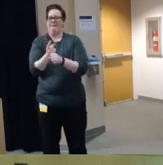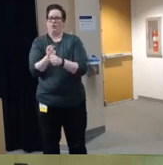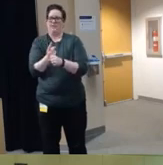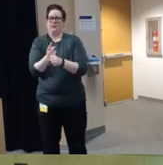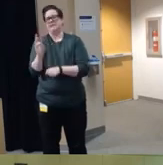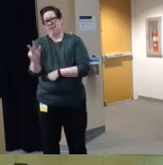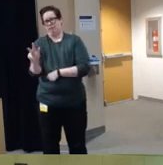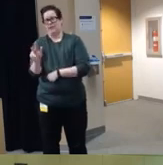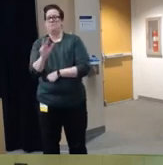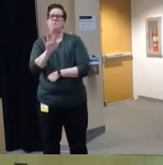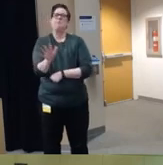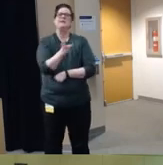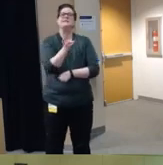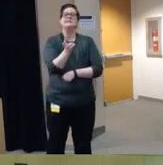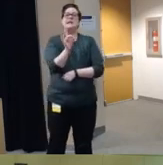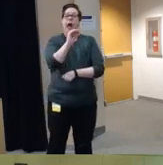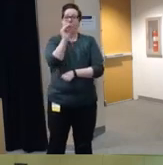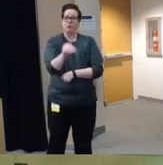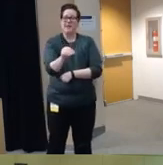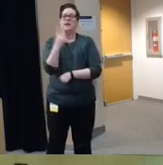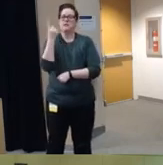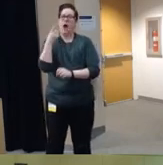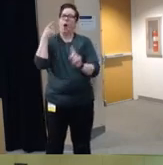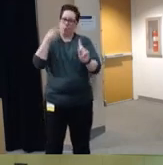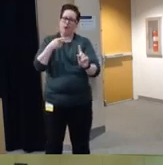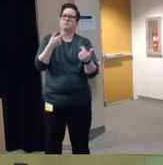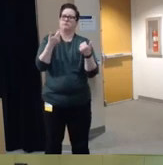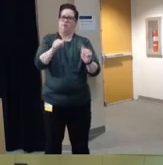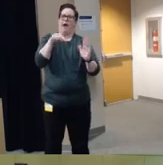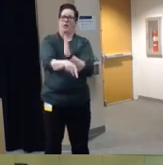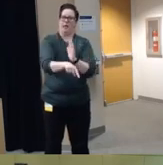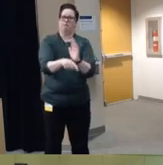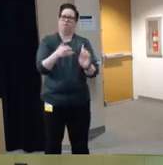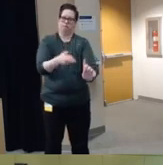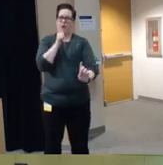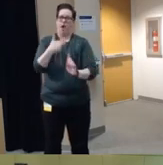69% of those deaths are homicides just to kind of you a a feel for for things more